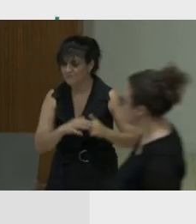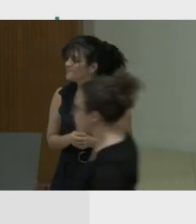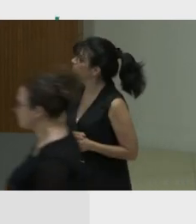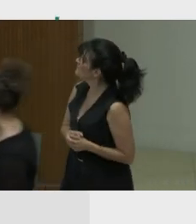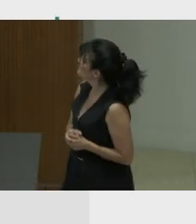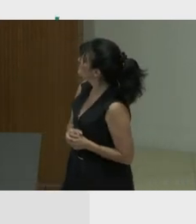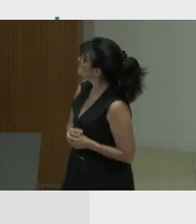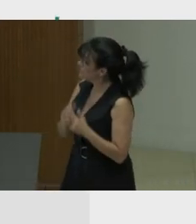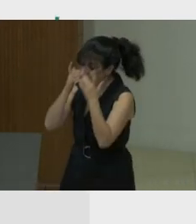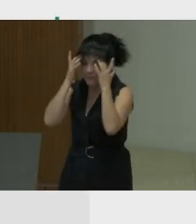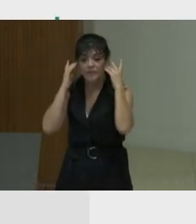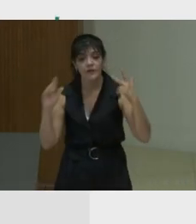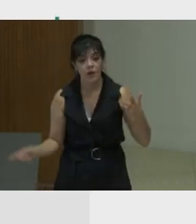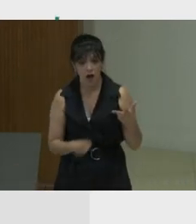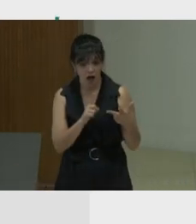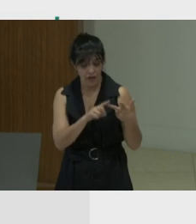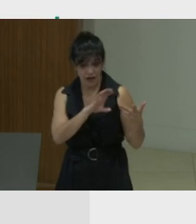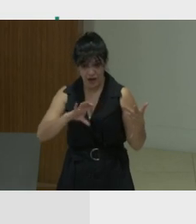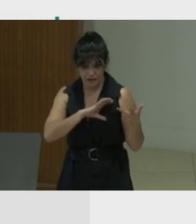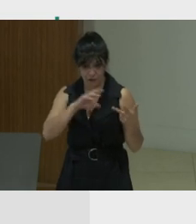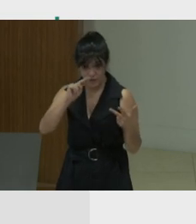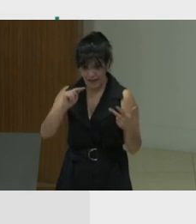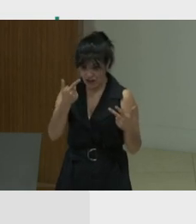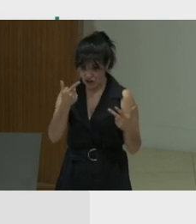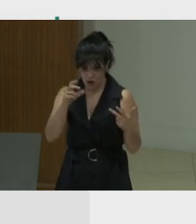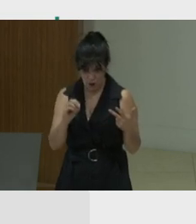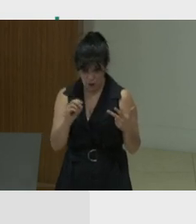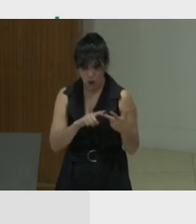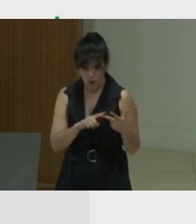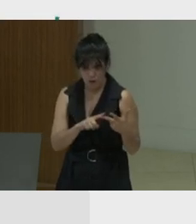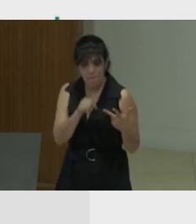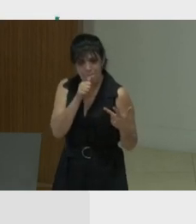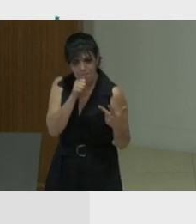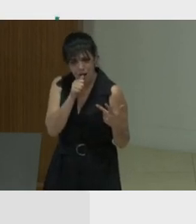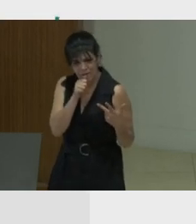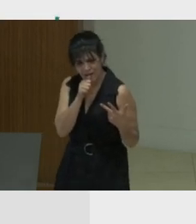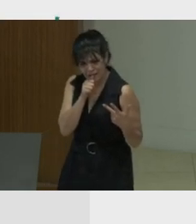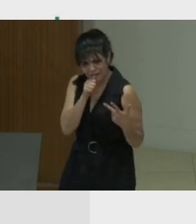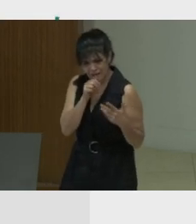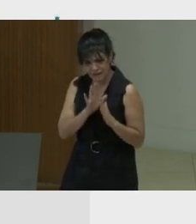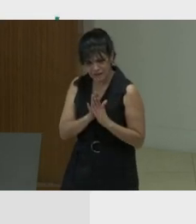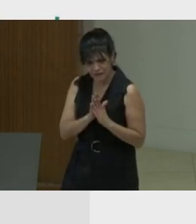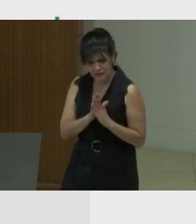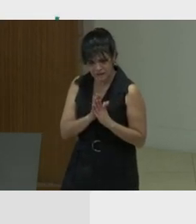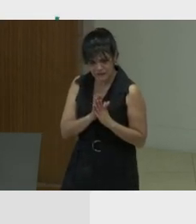Another characteristic of what makes an NGO is their privateness. So in other words, NGOs have the freedom,